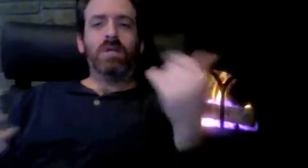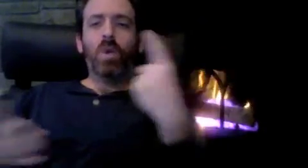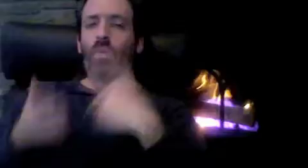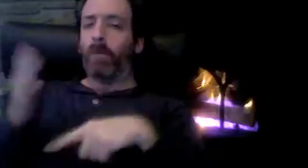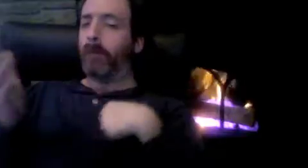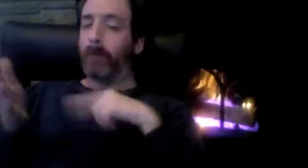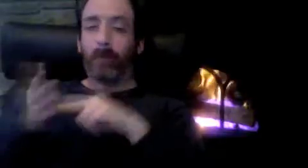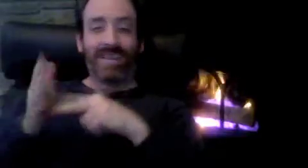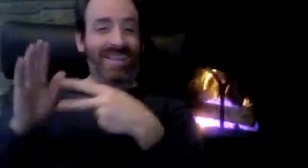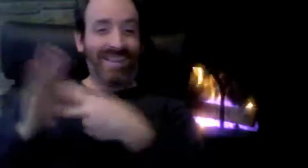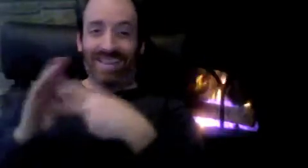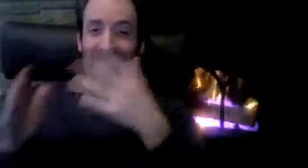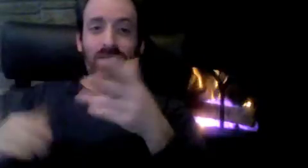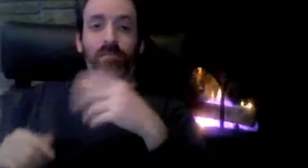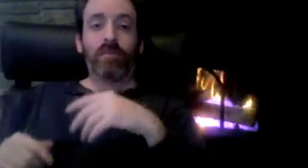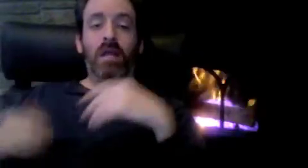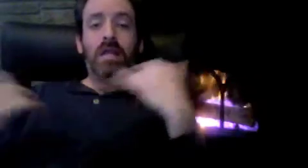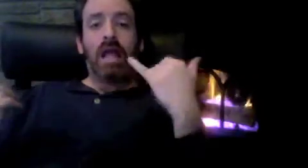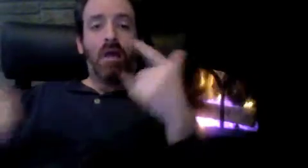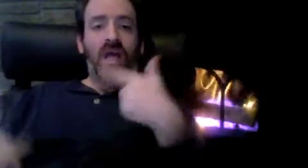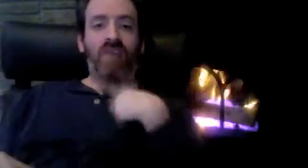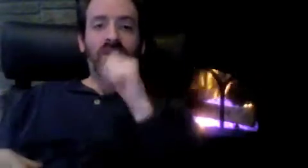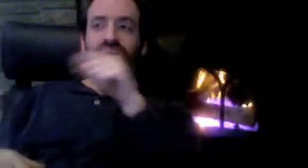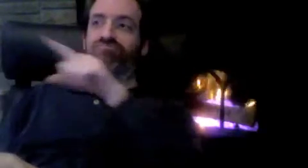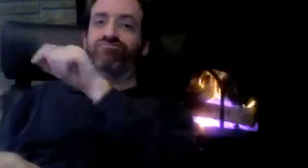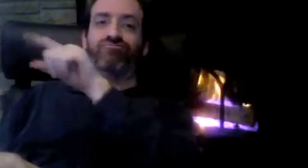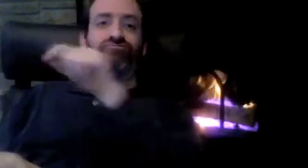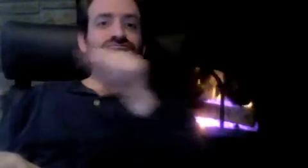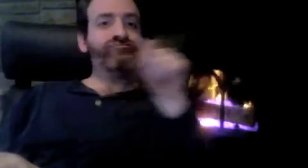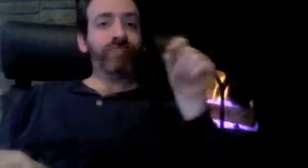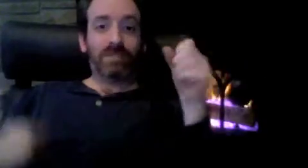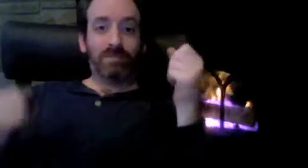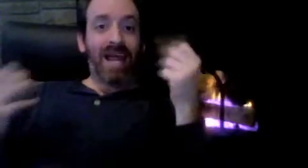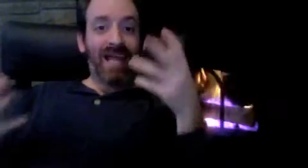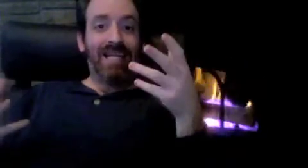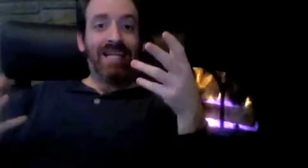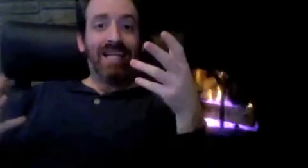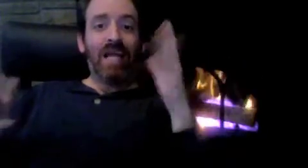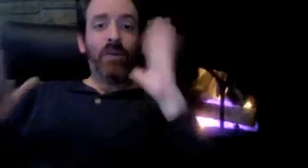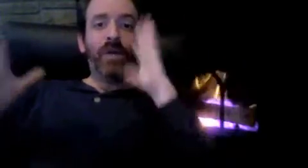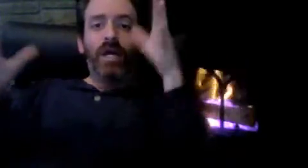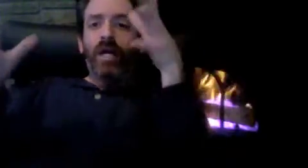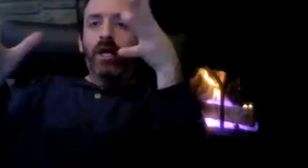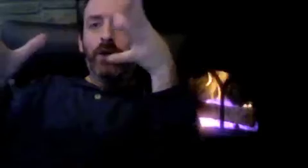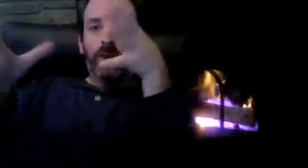I mean, today - you have this flexibility of choosing any VRS providers for your VRS calls.